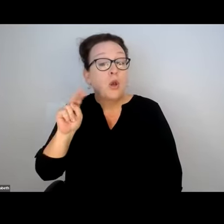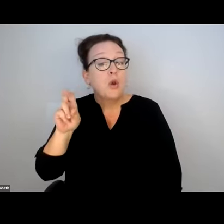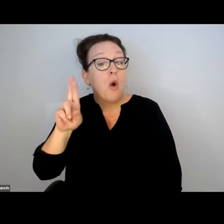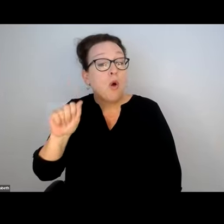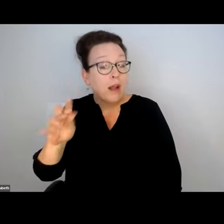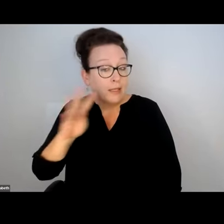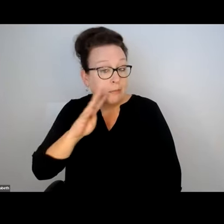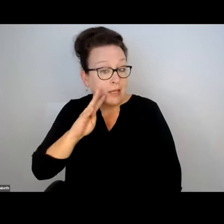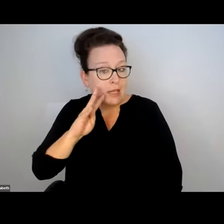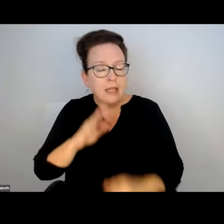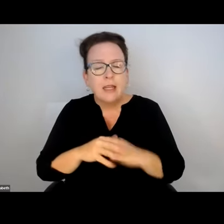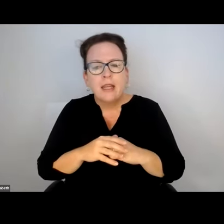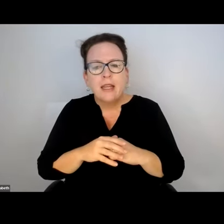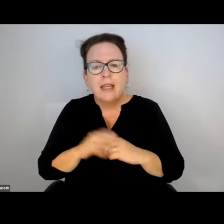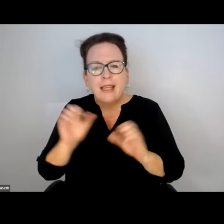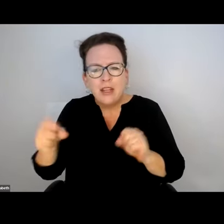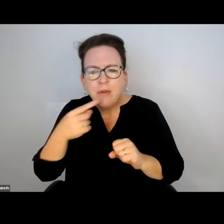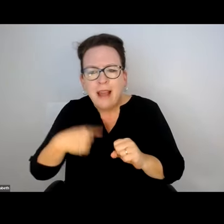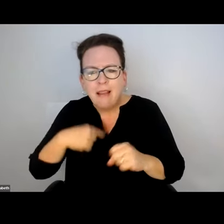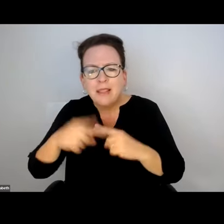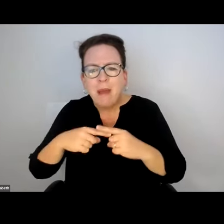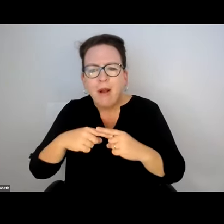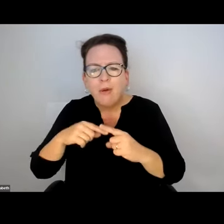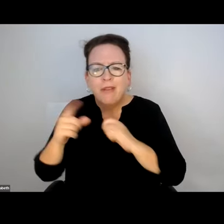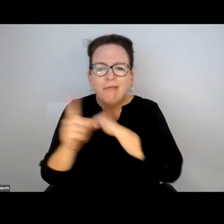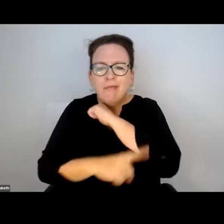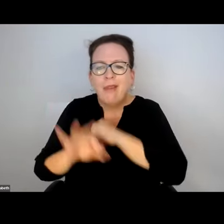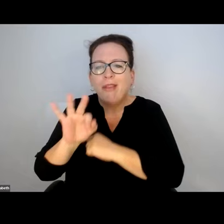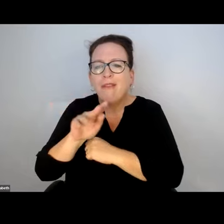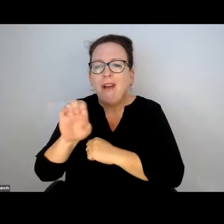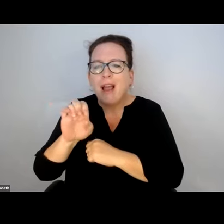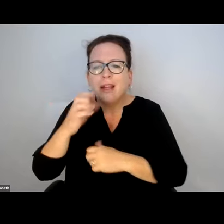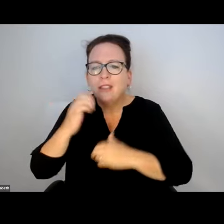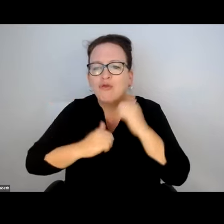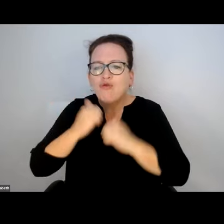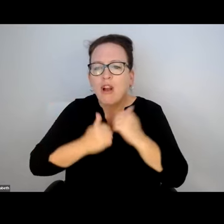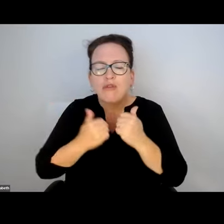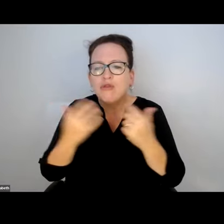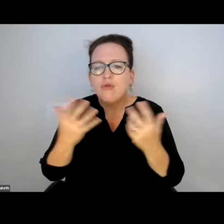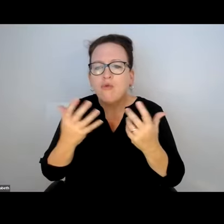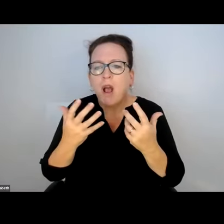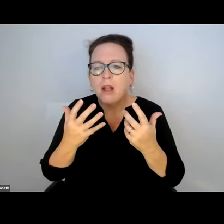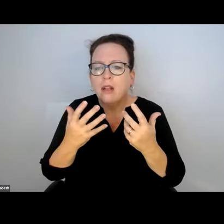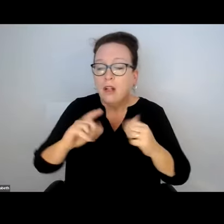SNOW. THIS IS NORA WITH A QUICK QUESTION. CAN YOU GIVE US A SENSE AS TO